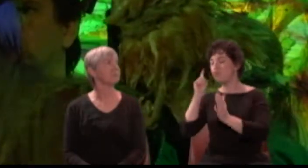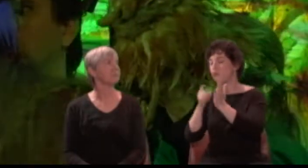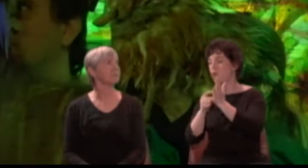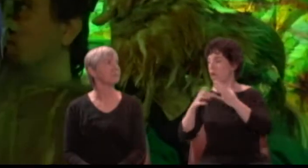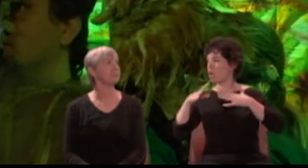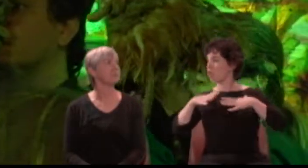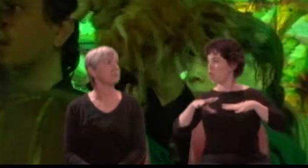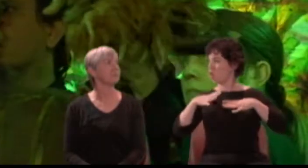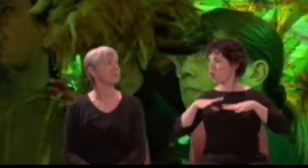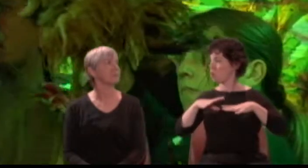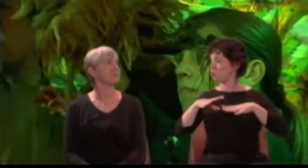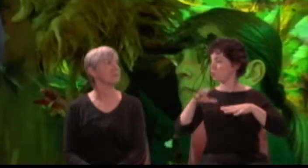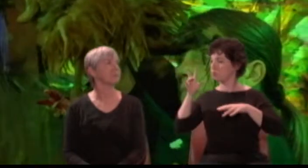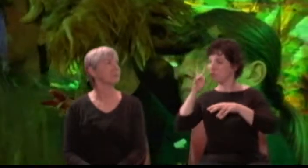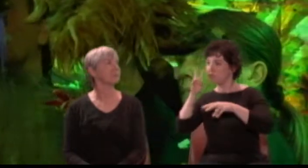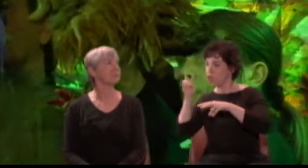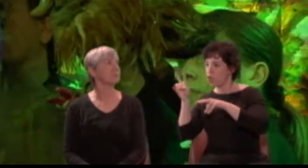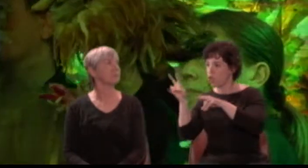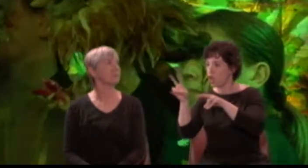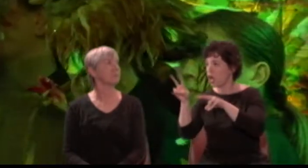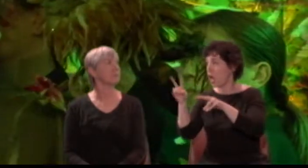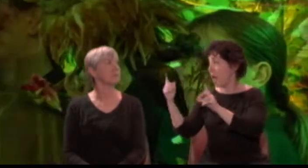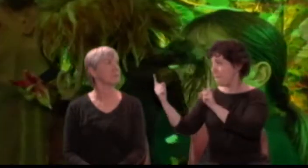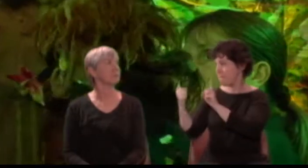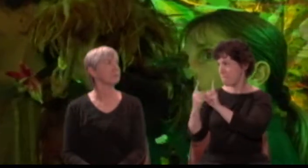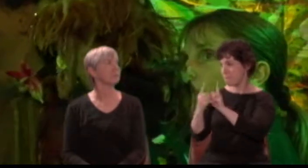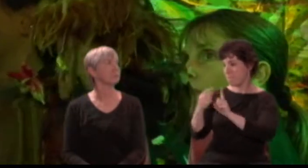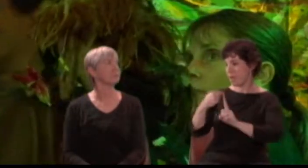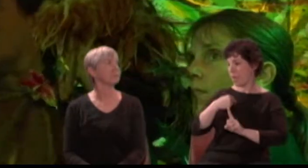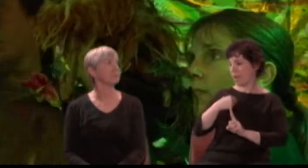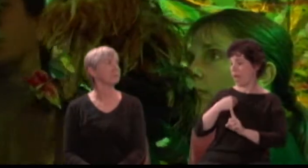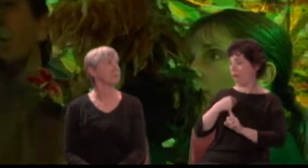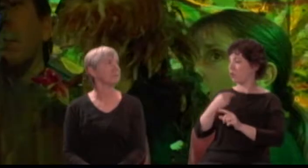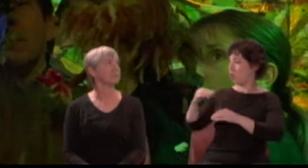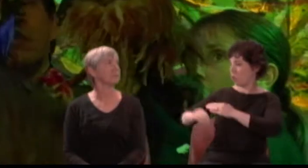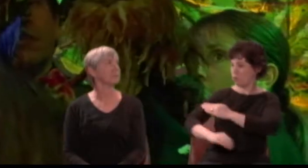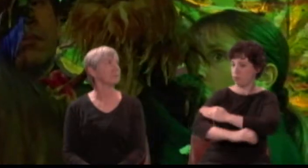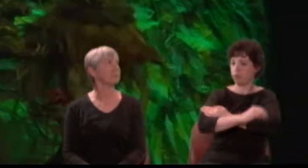And look thou, meet me ere the first cock crows.